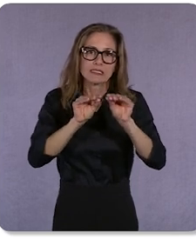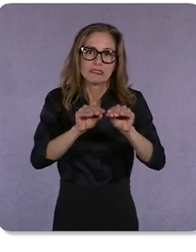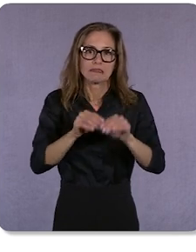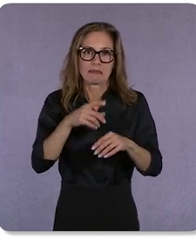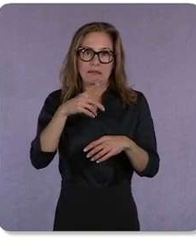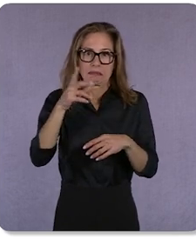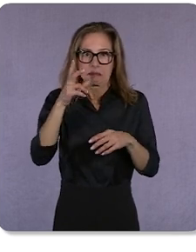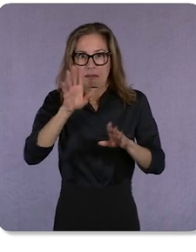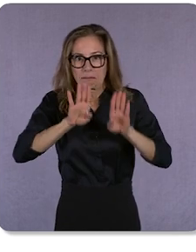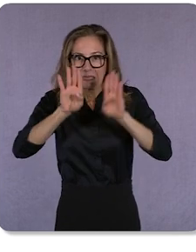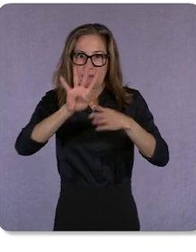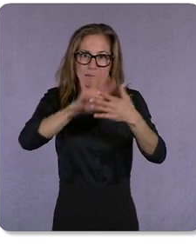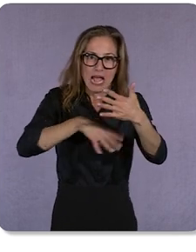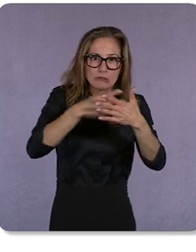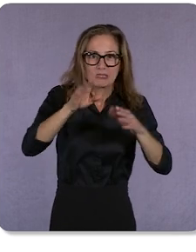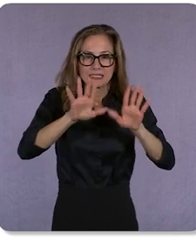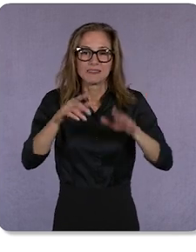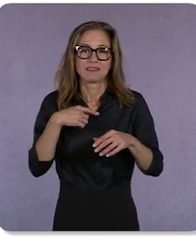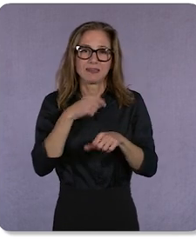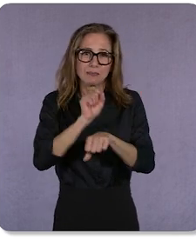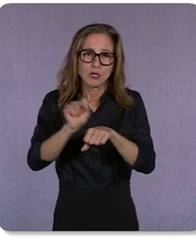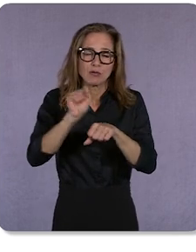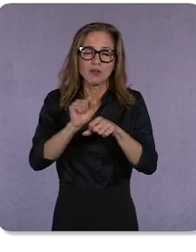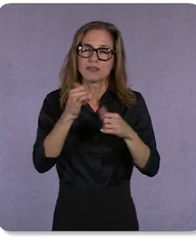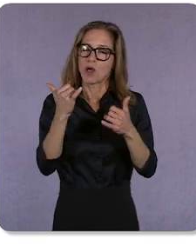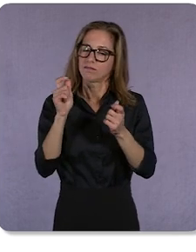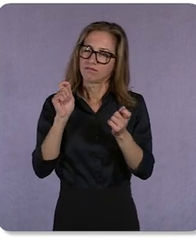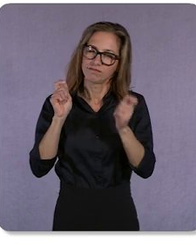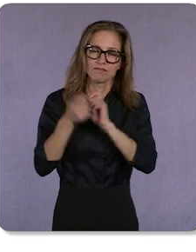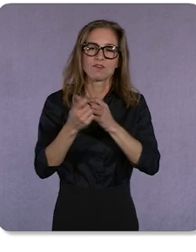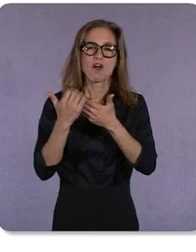so that Google speaks your language and rather than you having to learn ours.